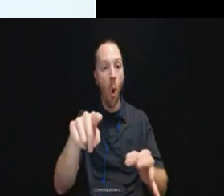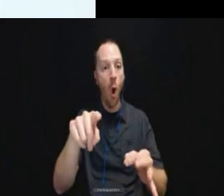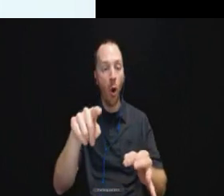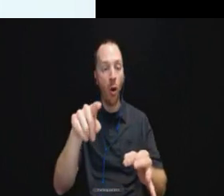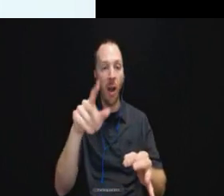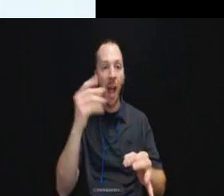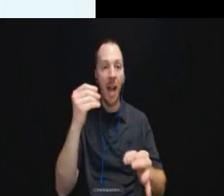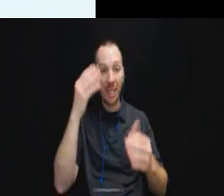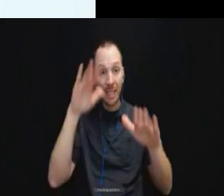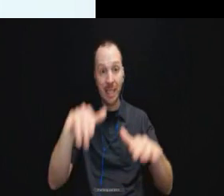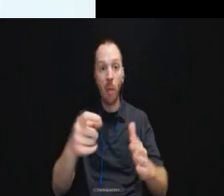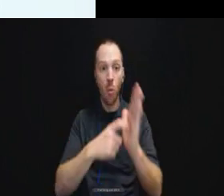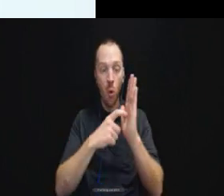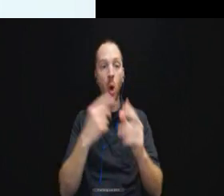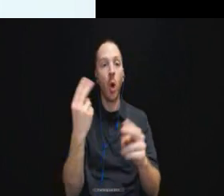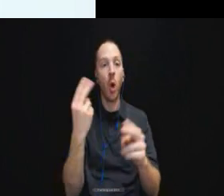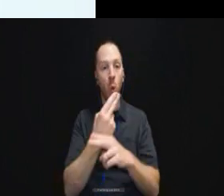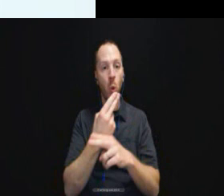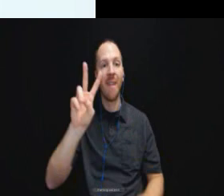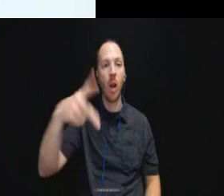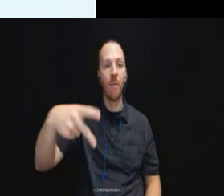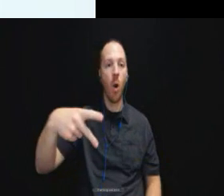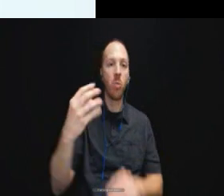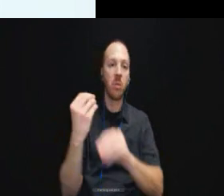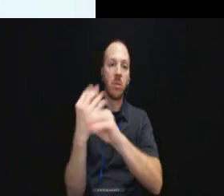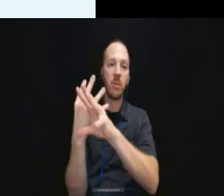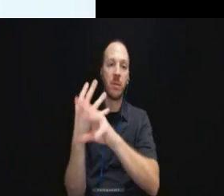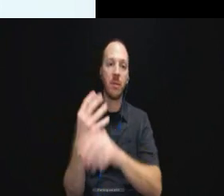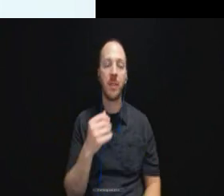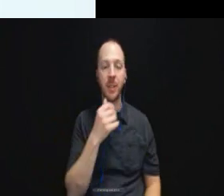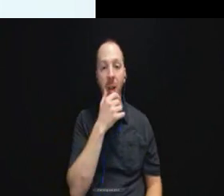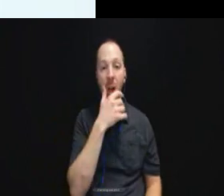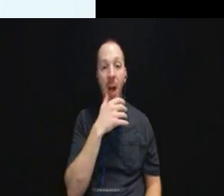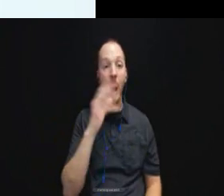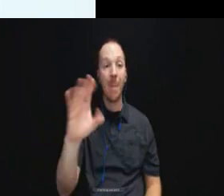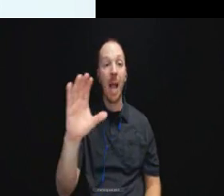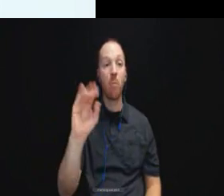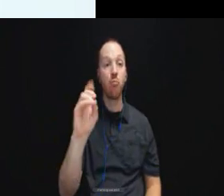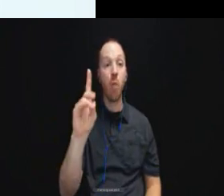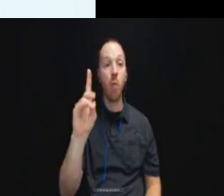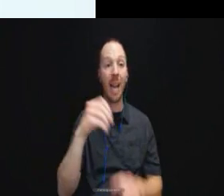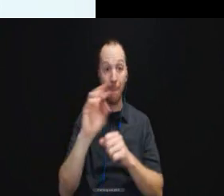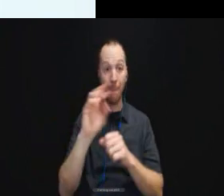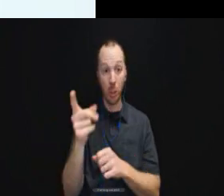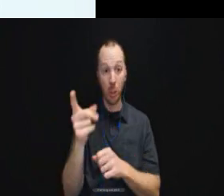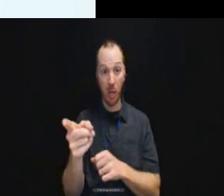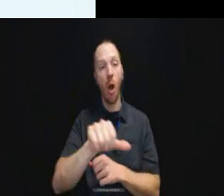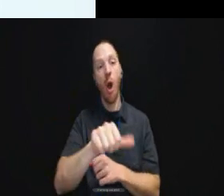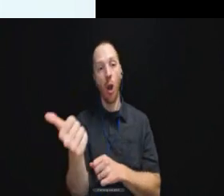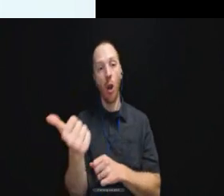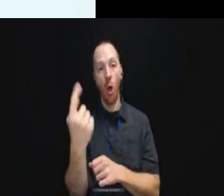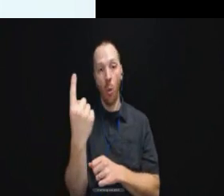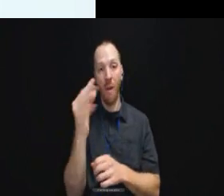video phones. And so that McBride case out of Michigan another one of the court's decisions was that the